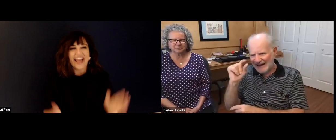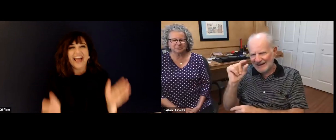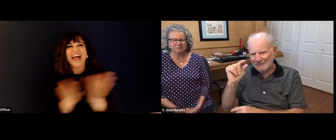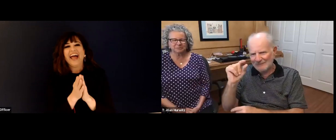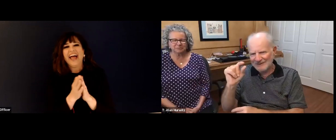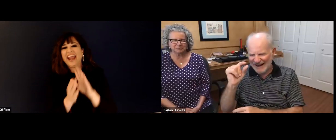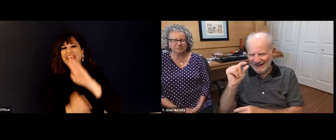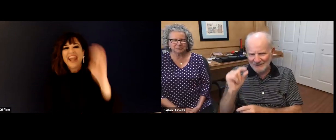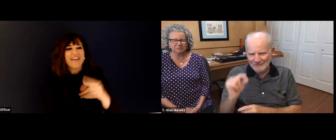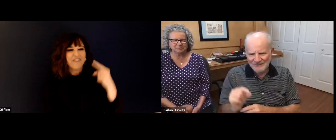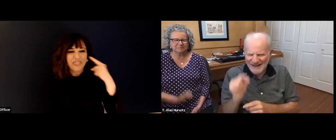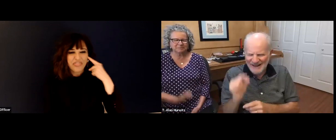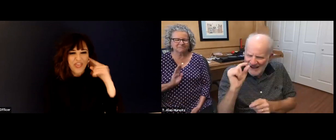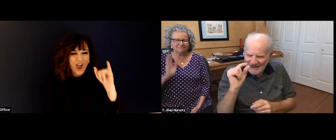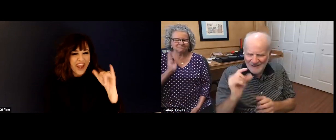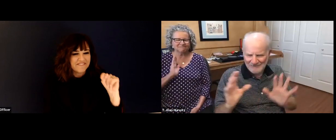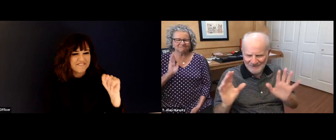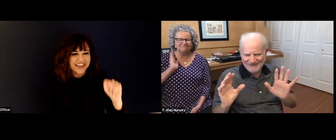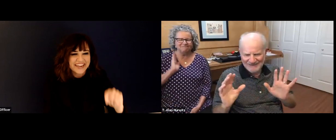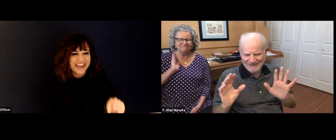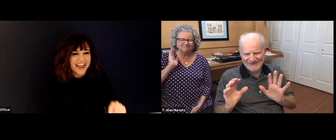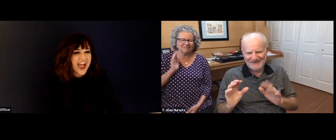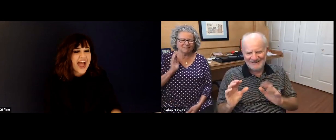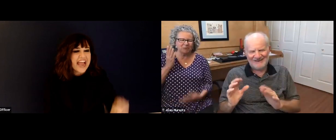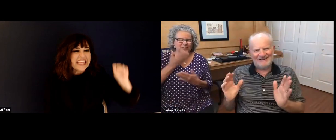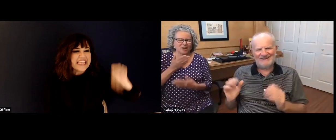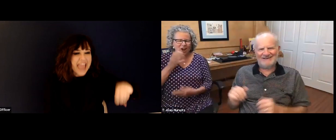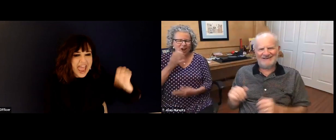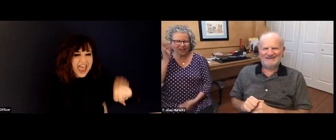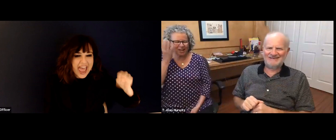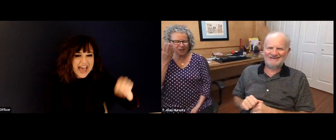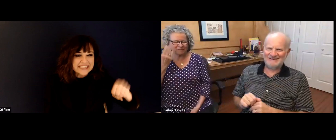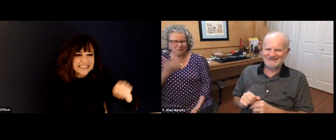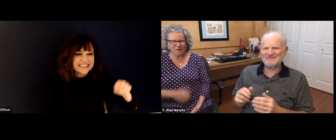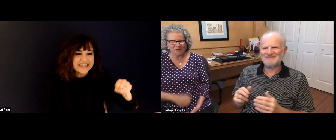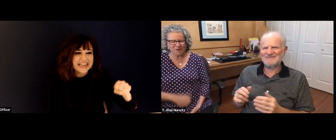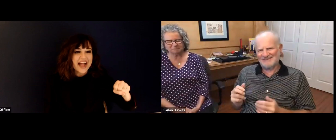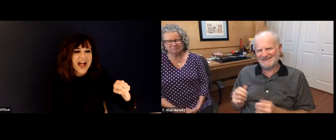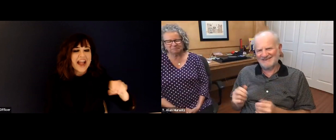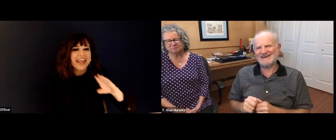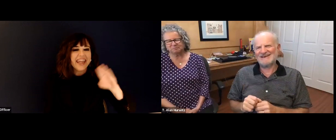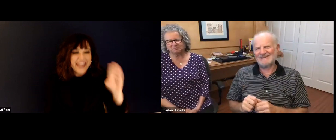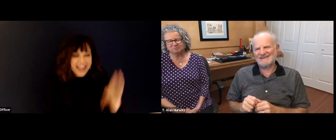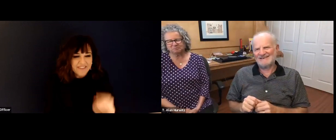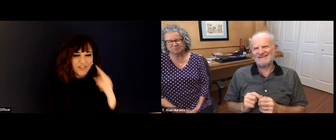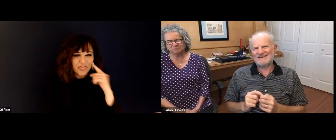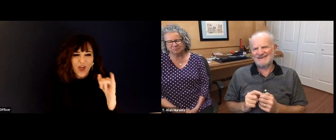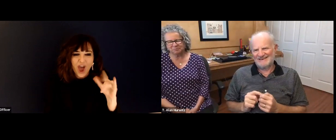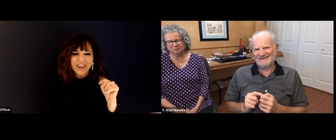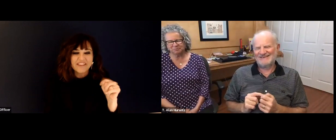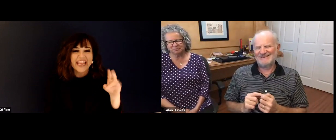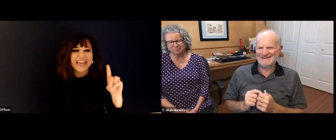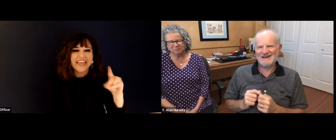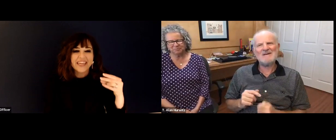Oh, yeah, I always admired him. And I've been told that I sort of favor him in my lips just a bit. Just a bit.